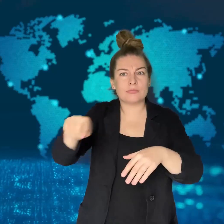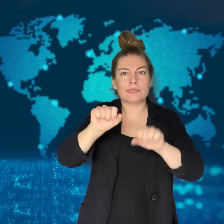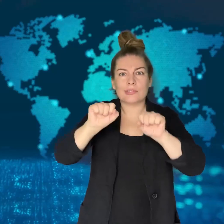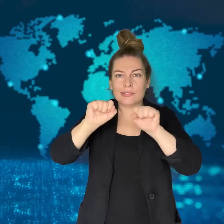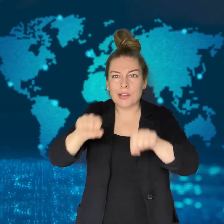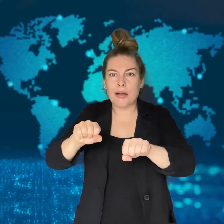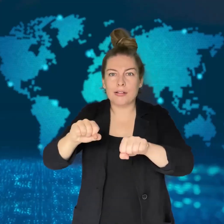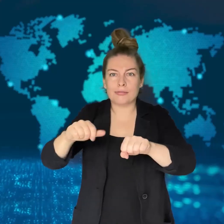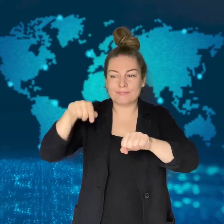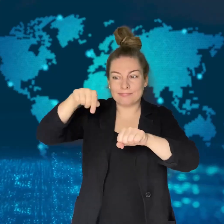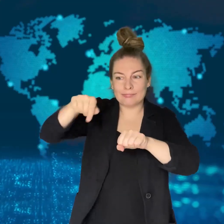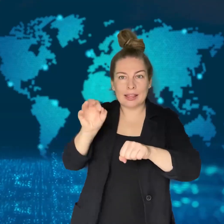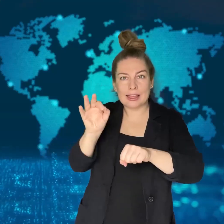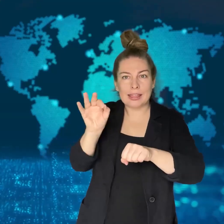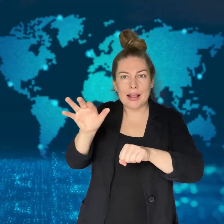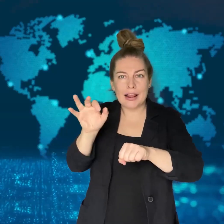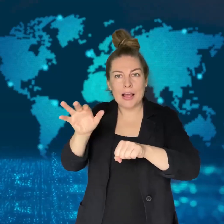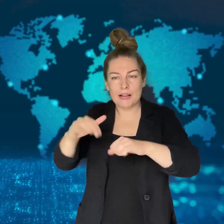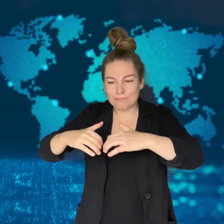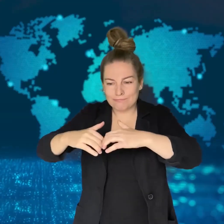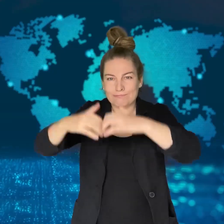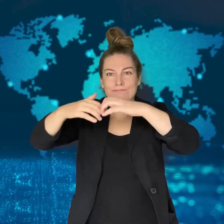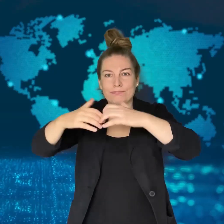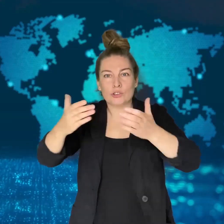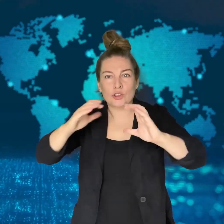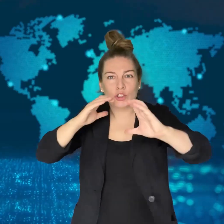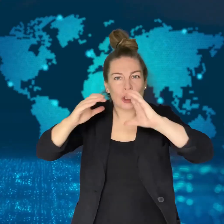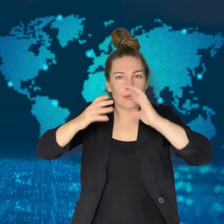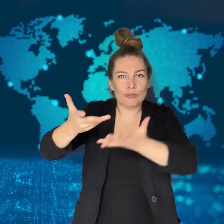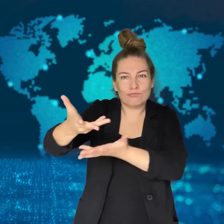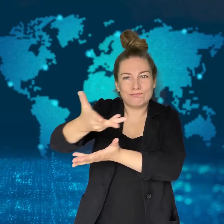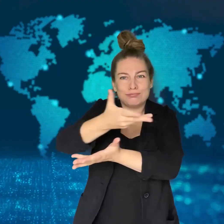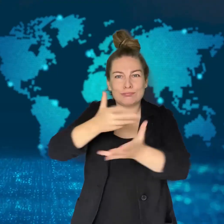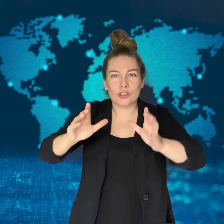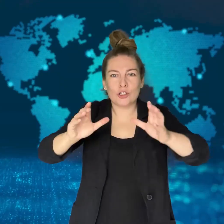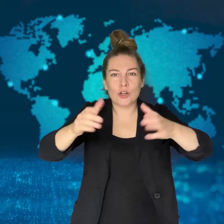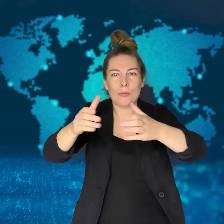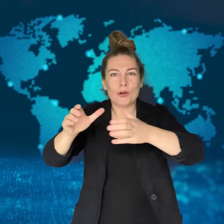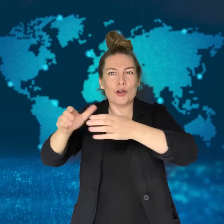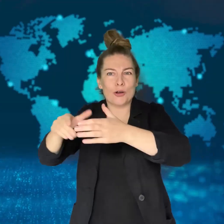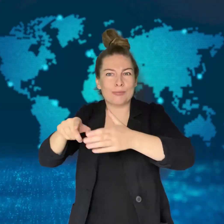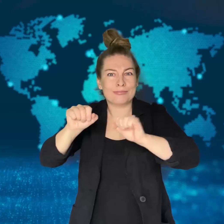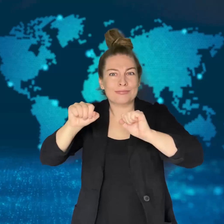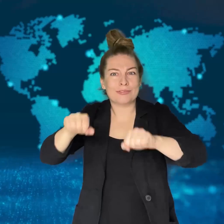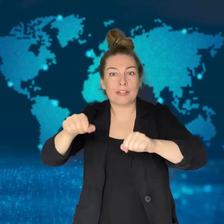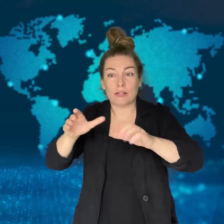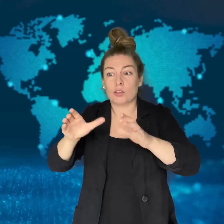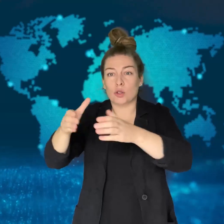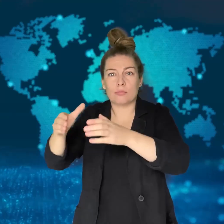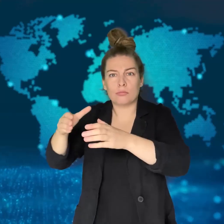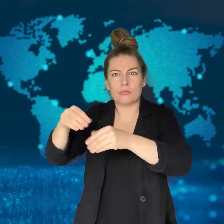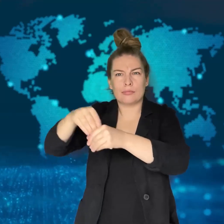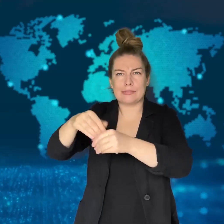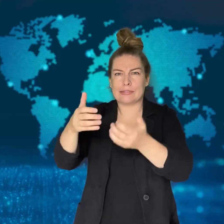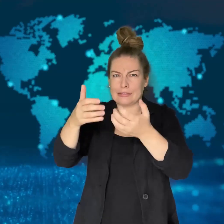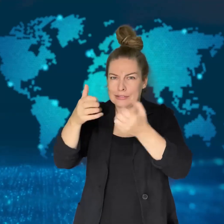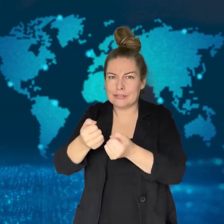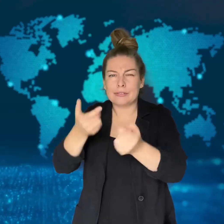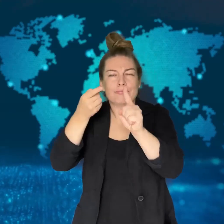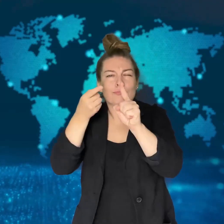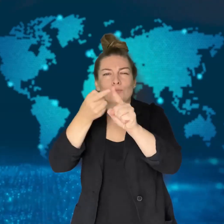as group chats can be accessed there with sexually explicit